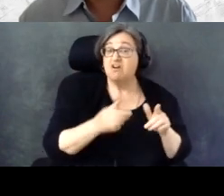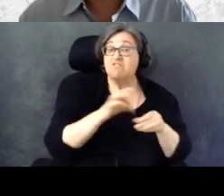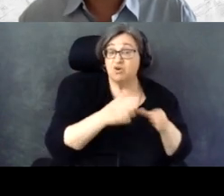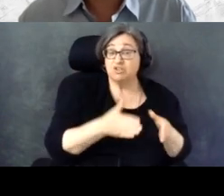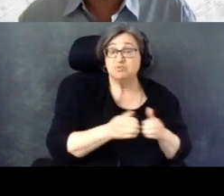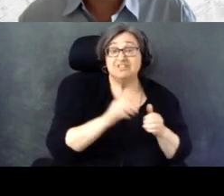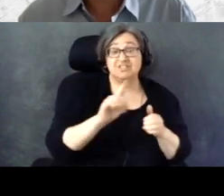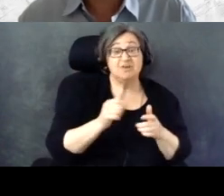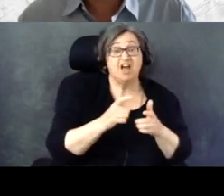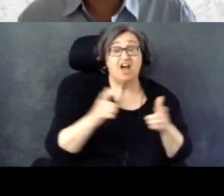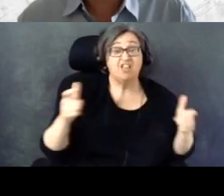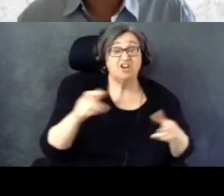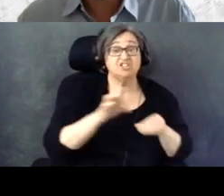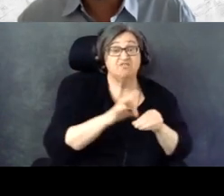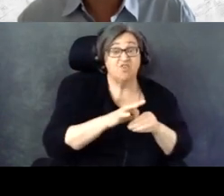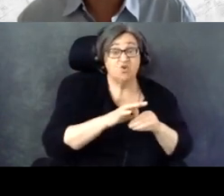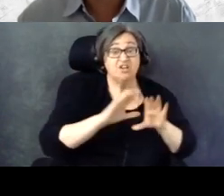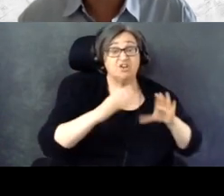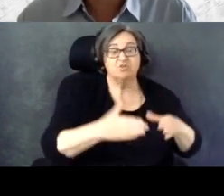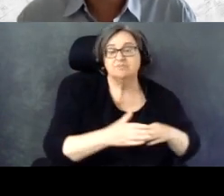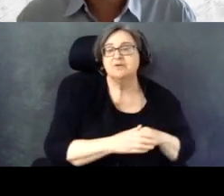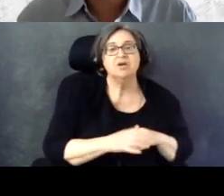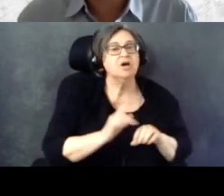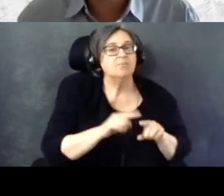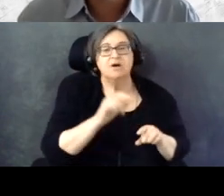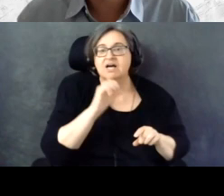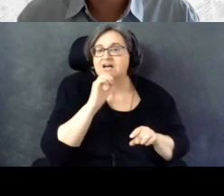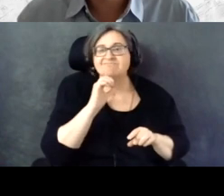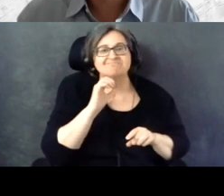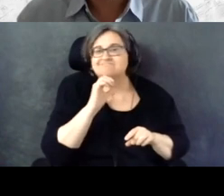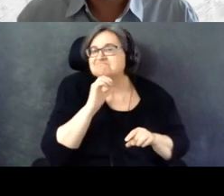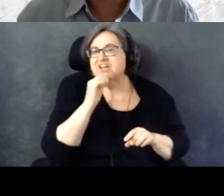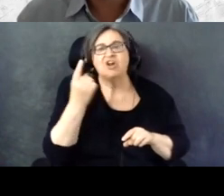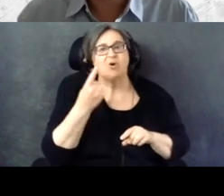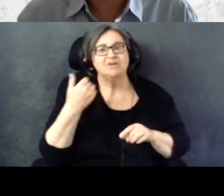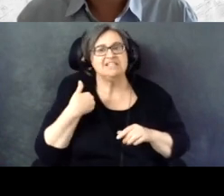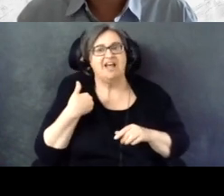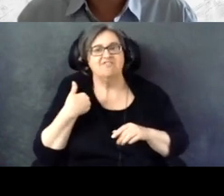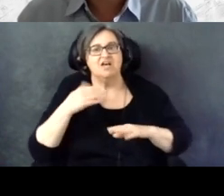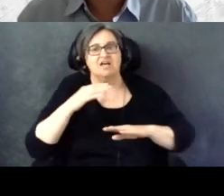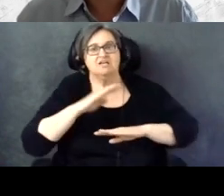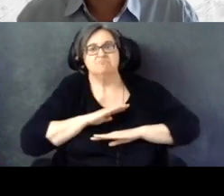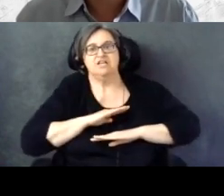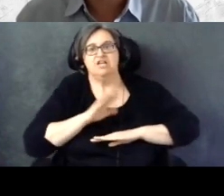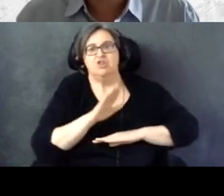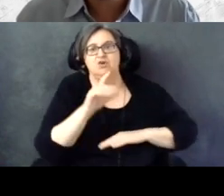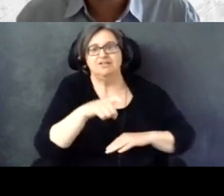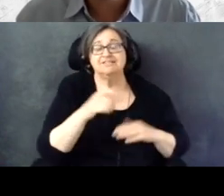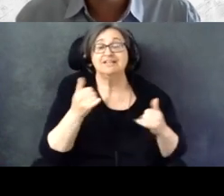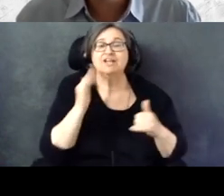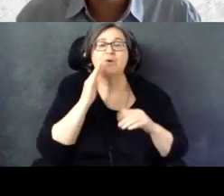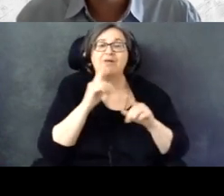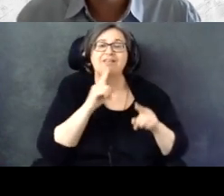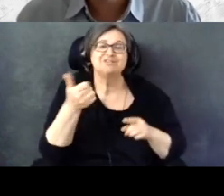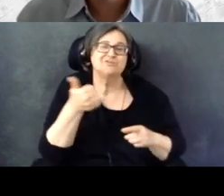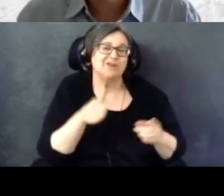But not who has always had their needs met. I'll now be taking any questions.